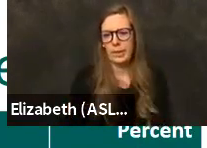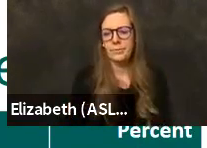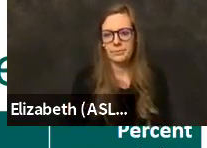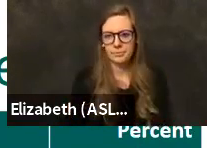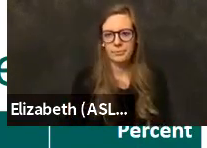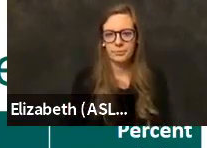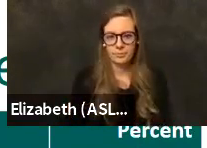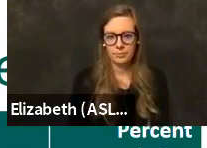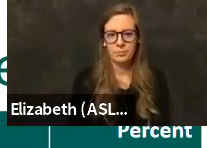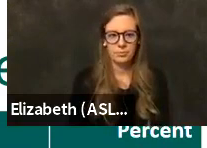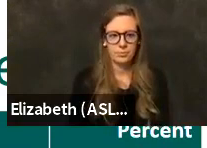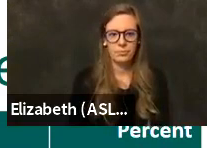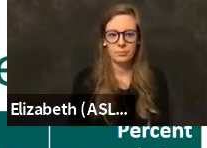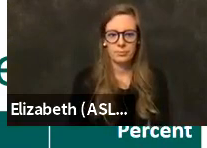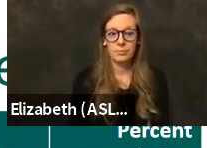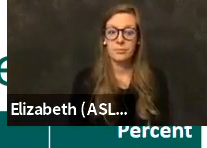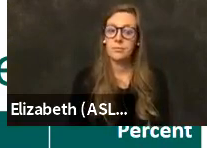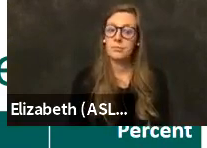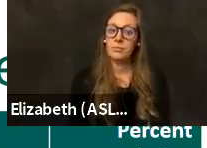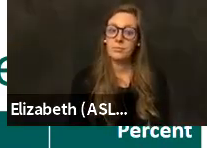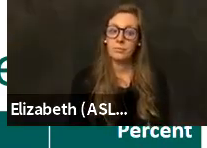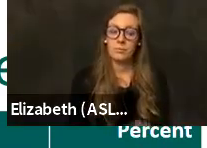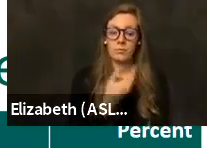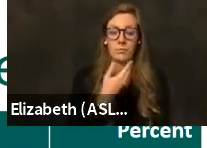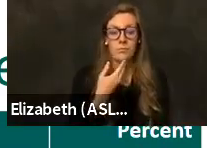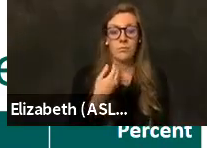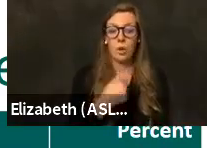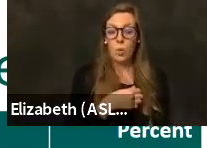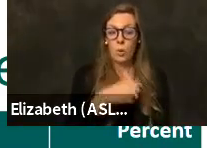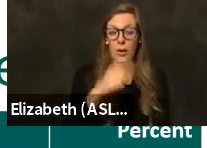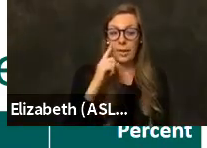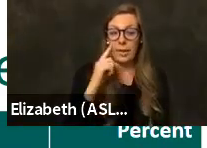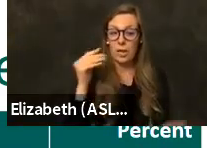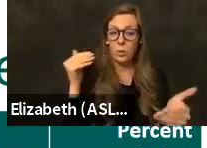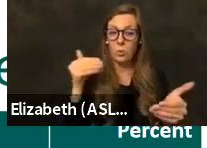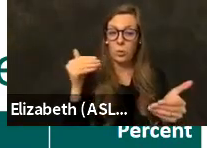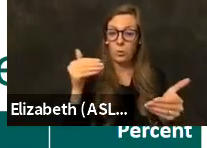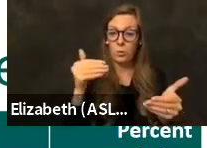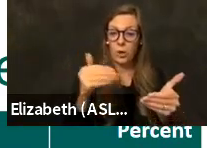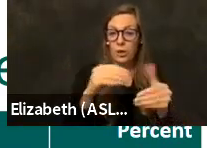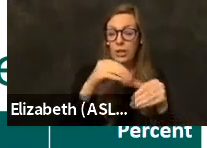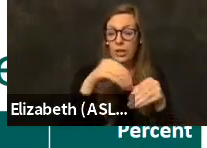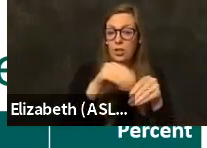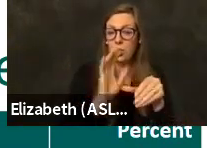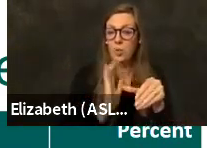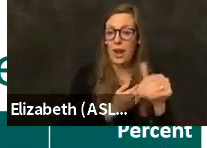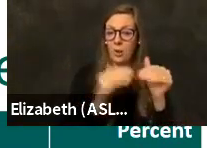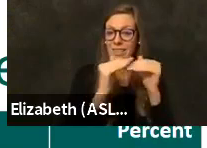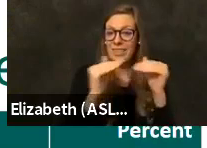And we anticipate that as we move further into the tears, we're going to see this